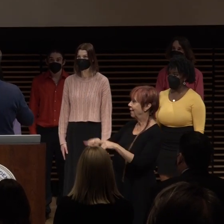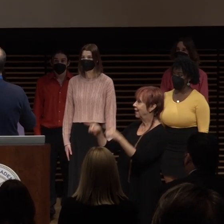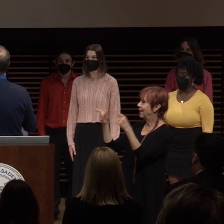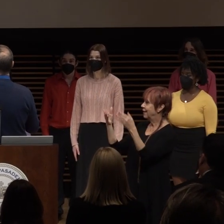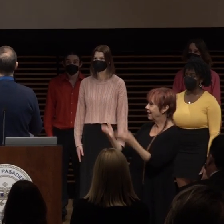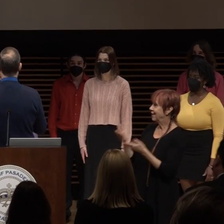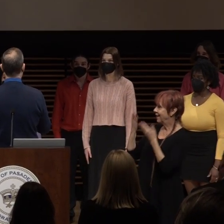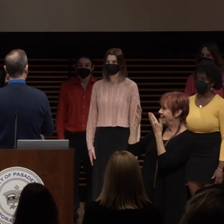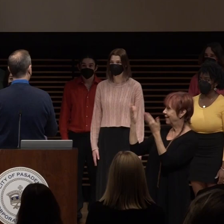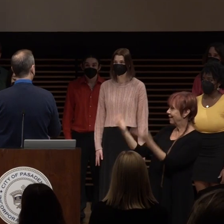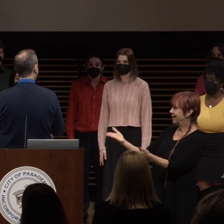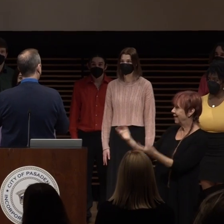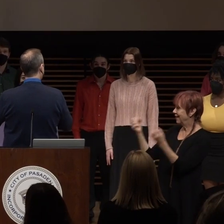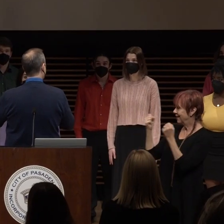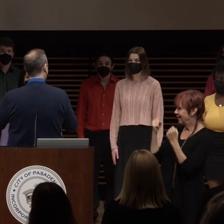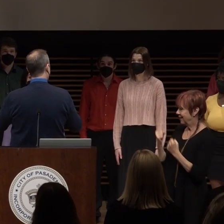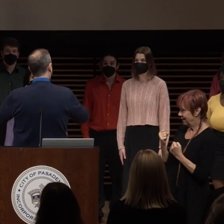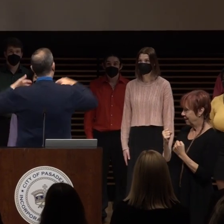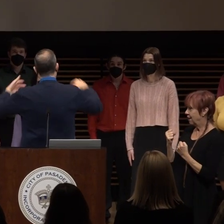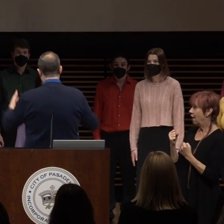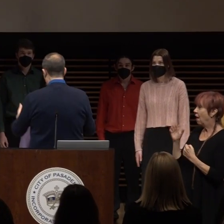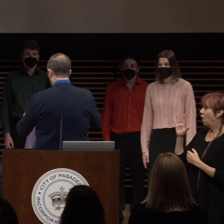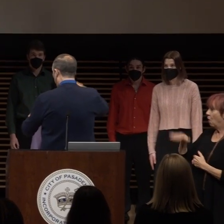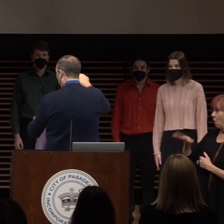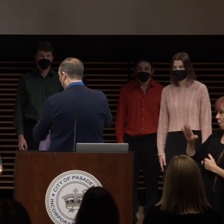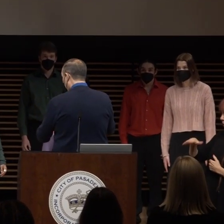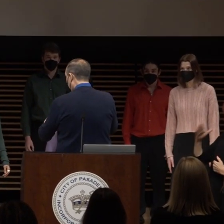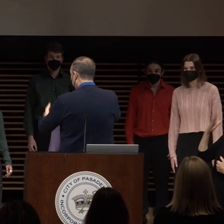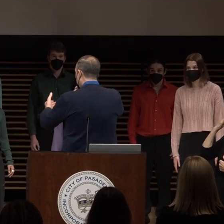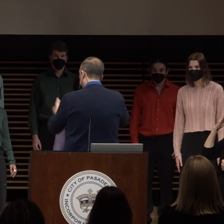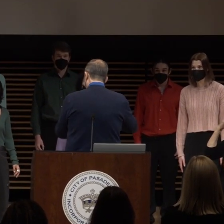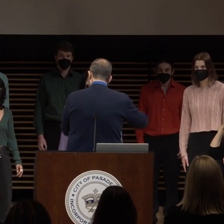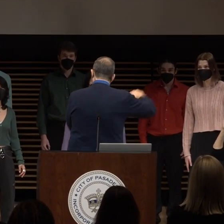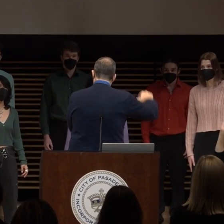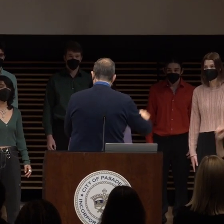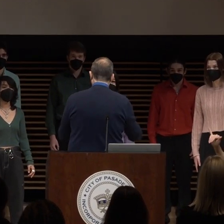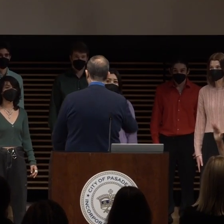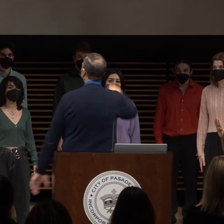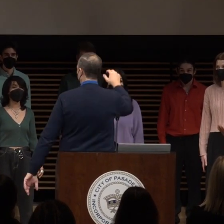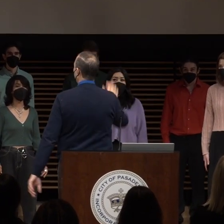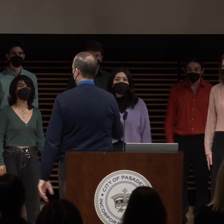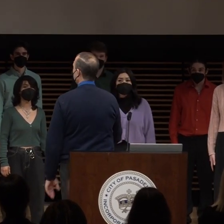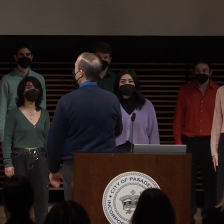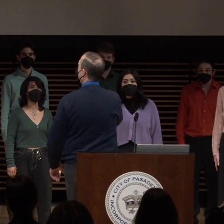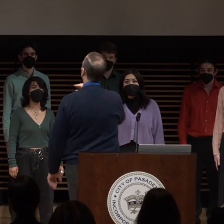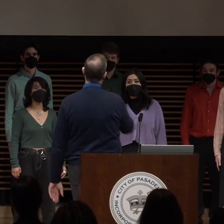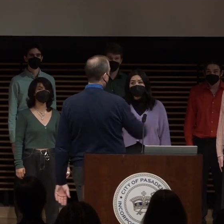was still there oh saved